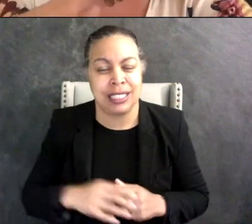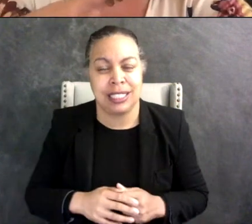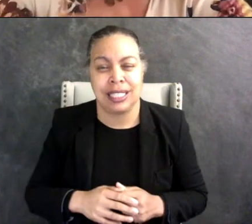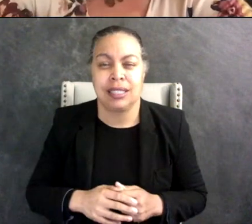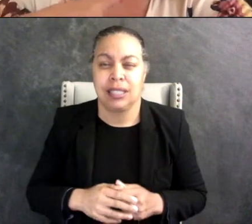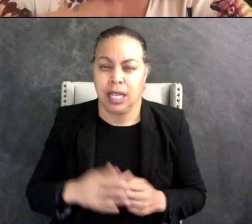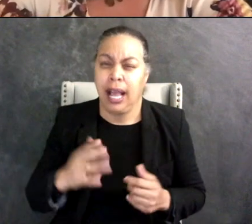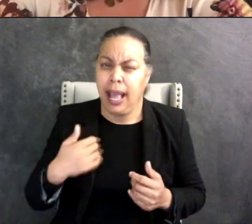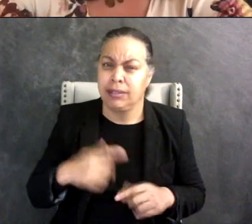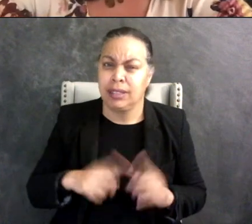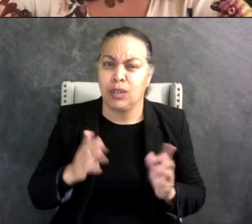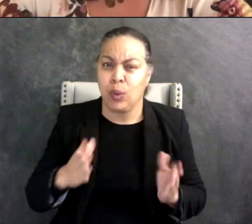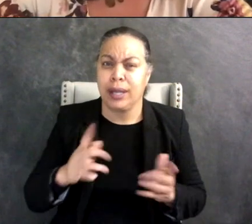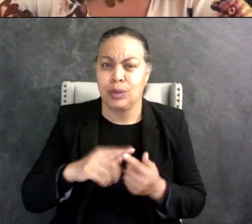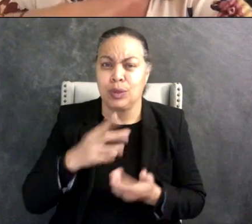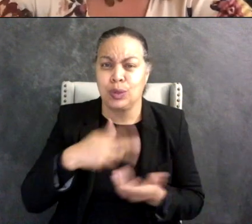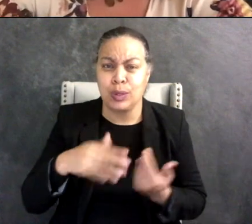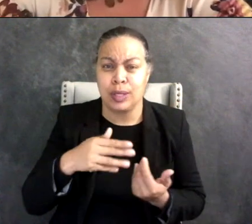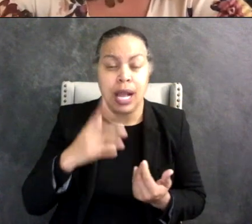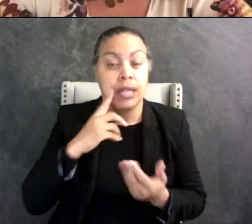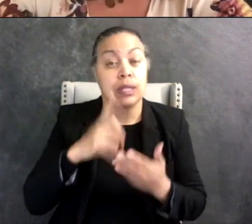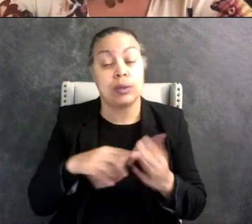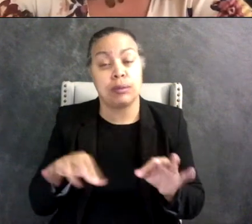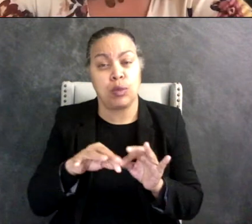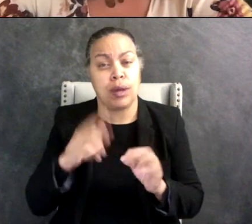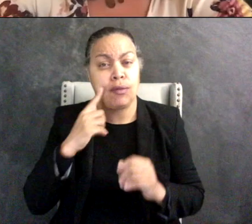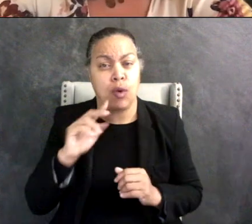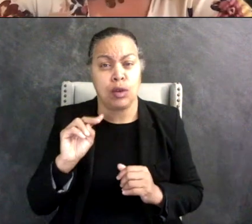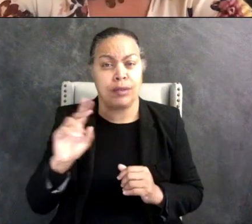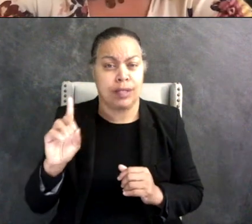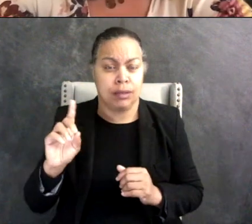you know the neurodiversity library and in Fallon's presentation which everyone will see